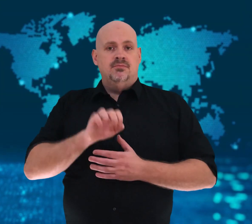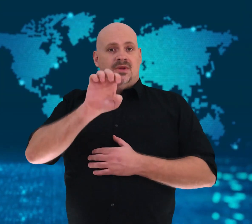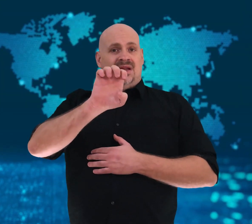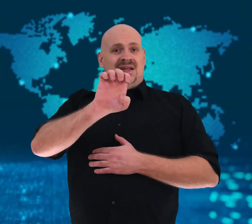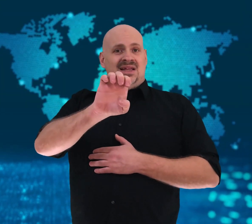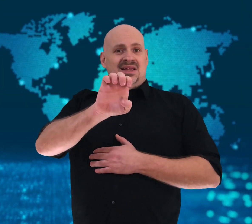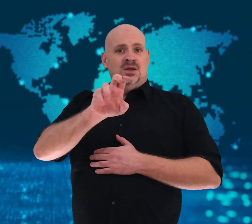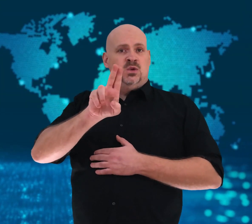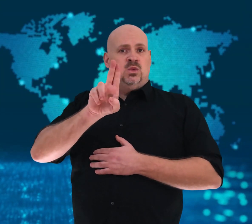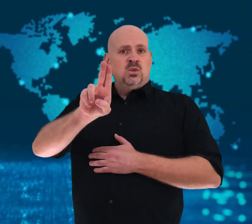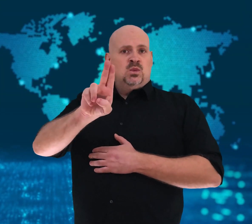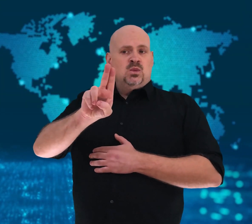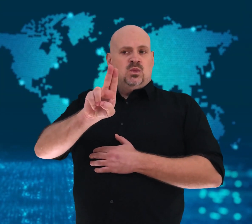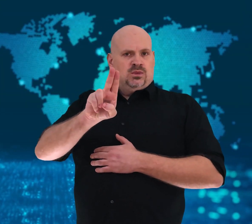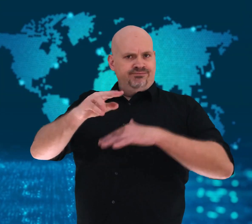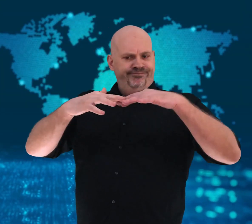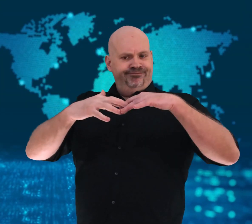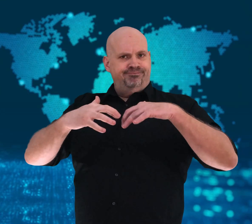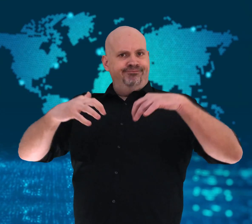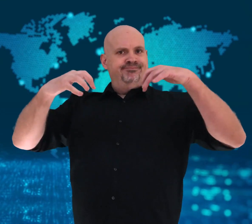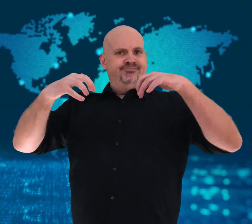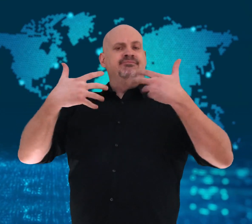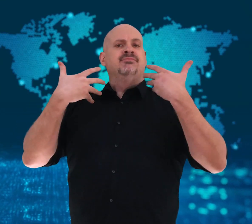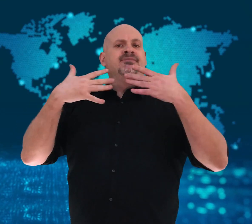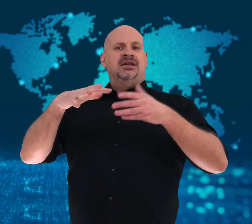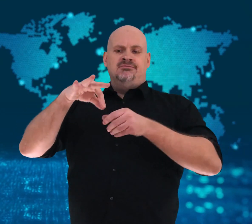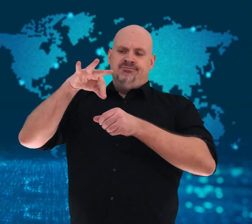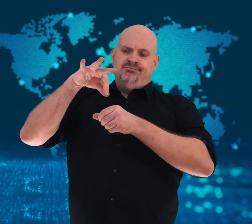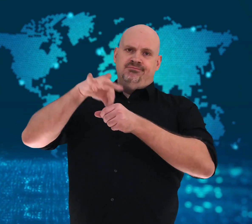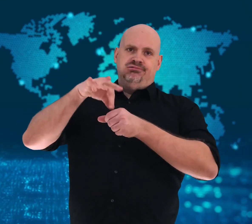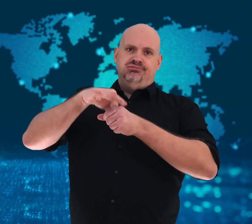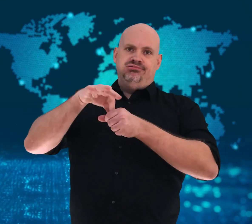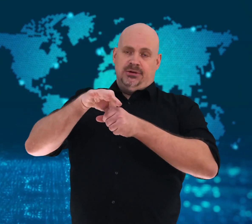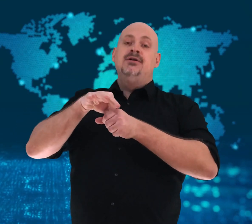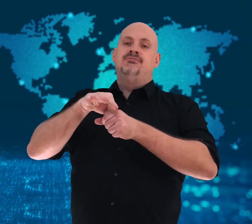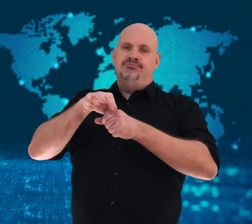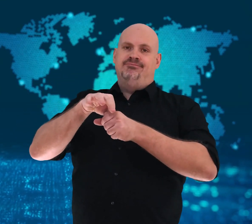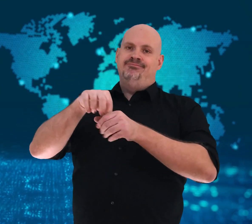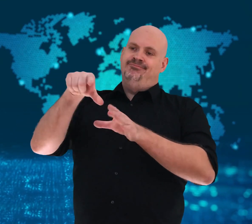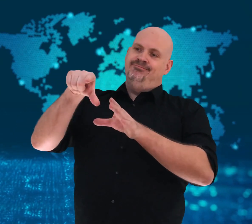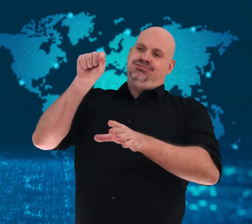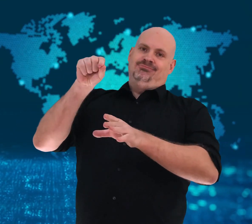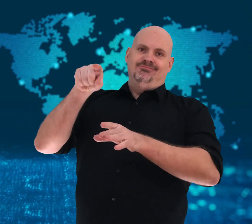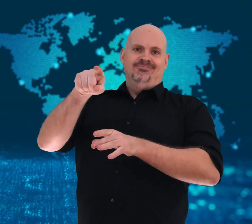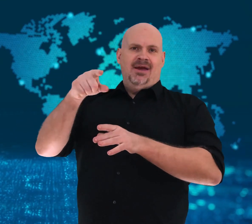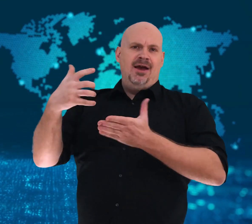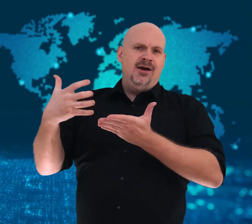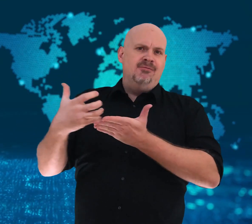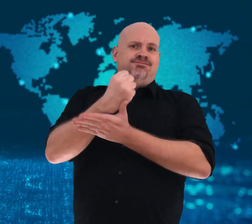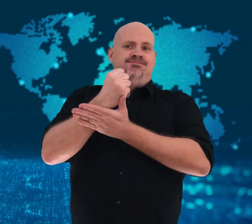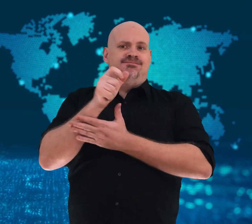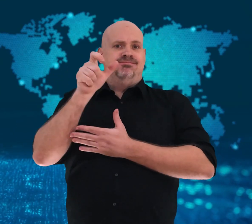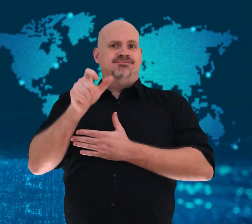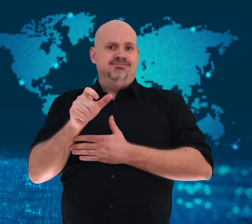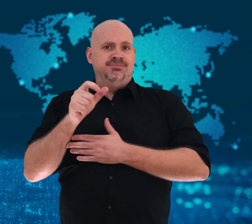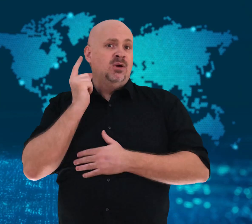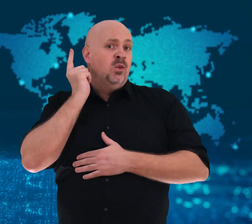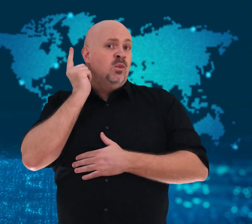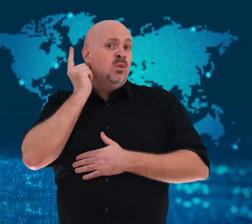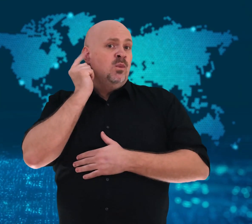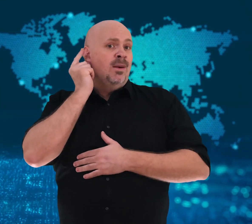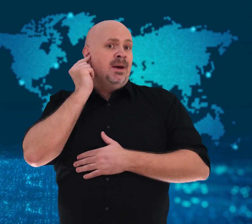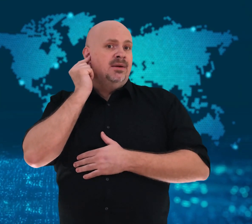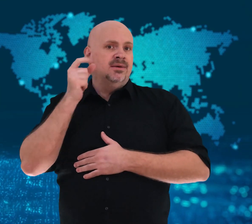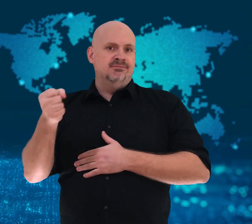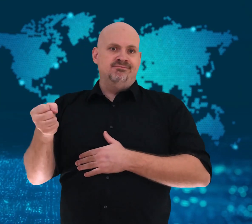[Gavin]: EU Member nations have elected a third woman president to